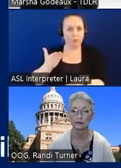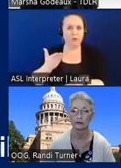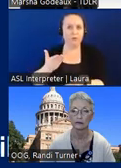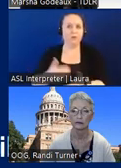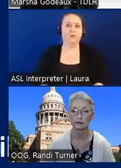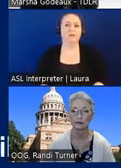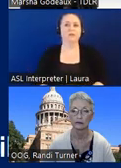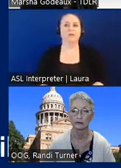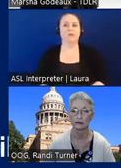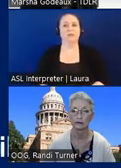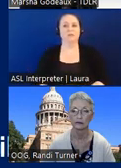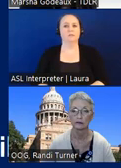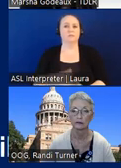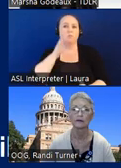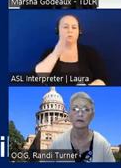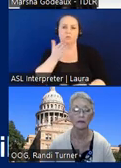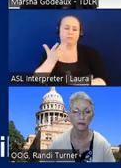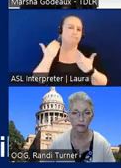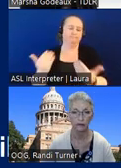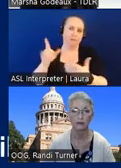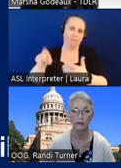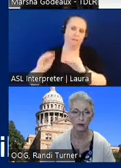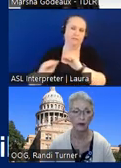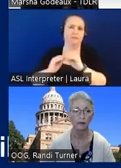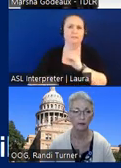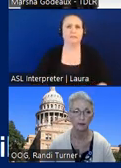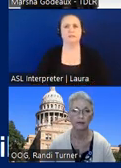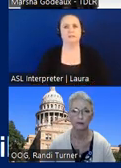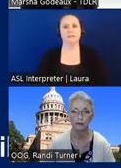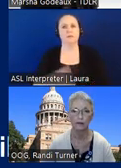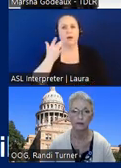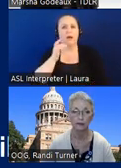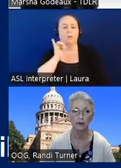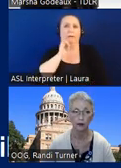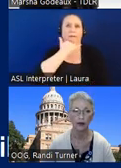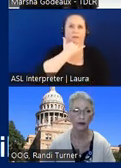we will just make them corrective because we're going to err on the side of accessibility okay